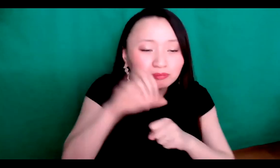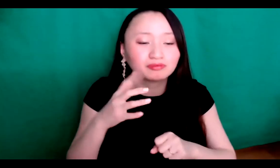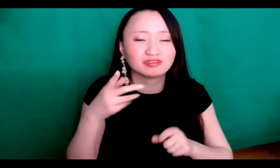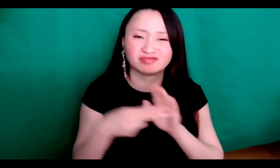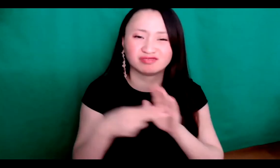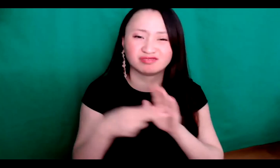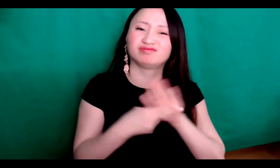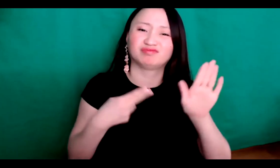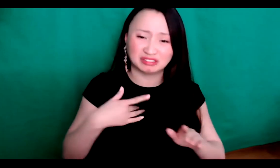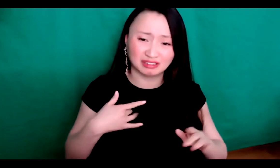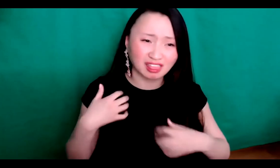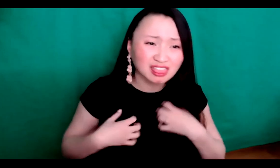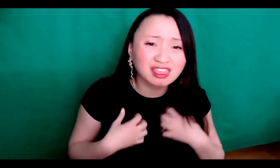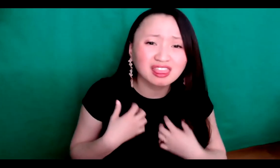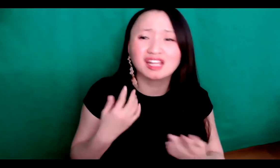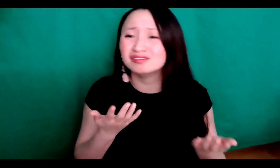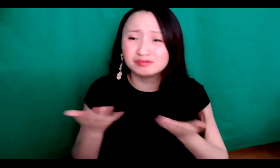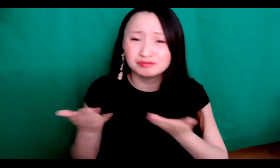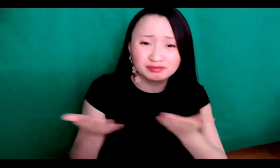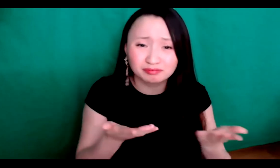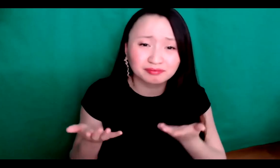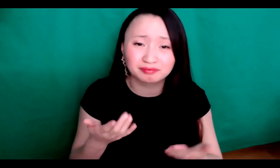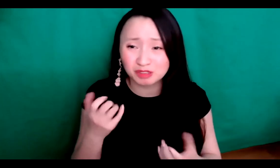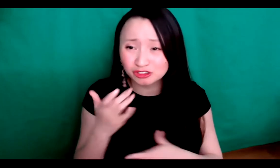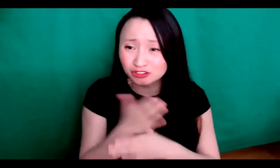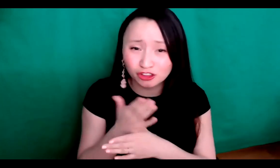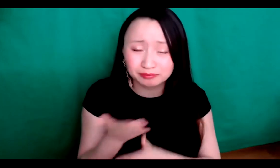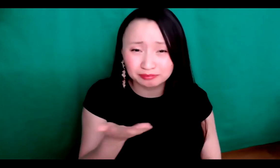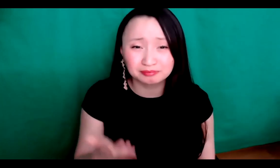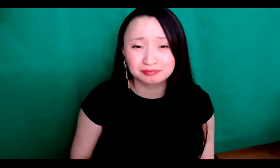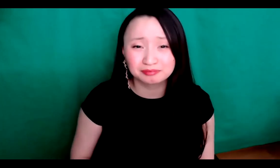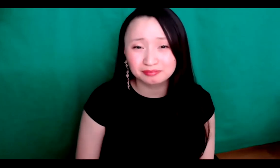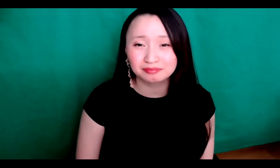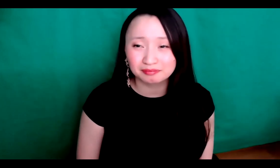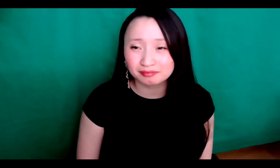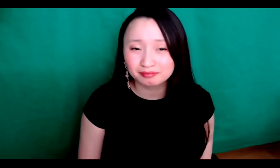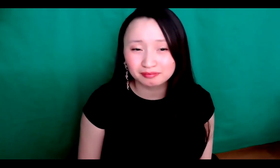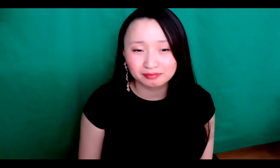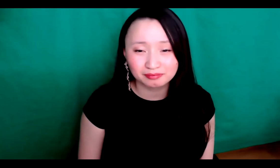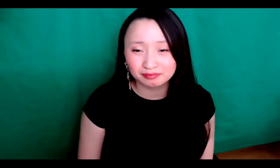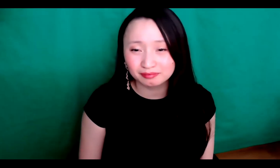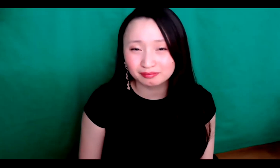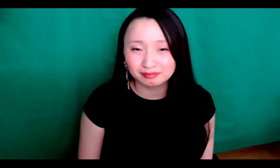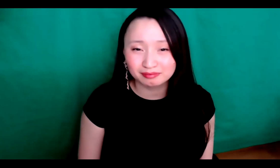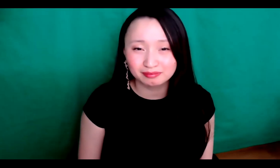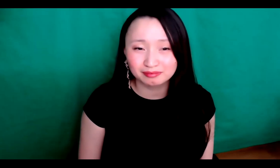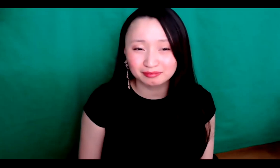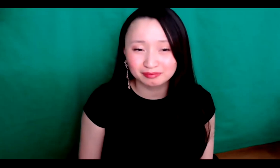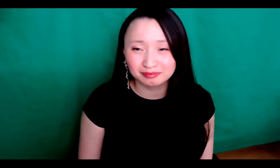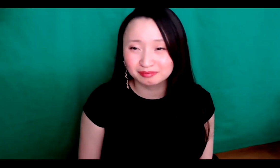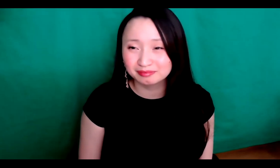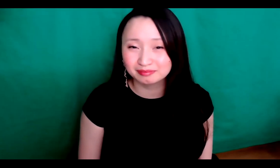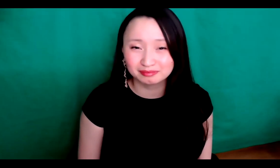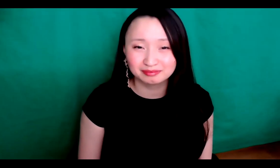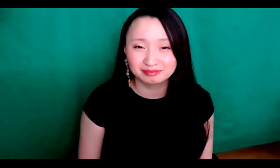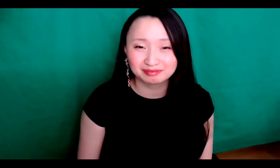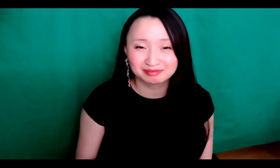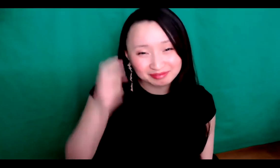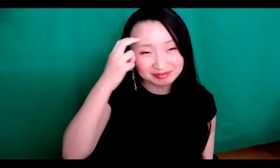What are some misconceptions or other experiences that have left you have left you feeling